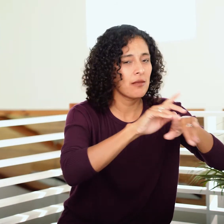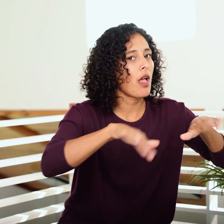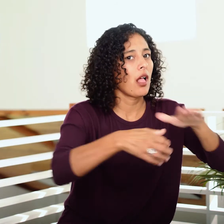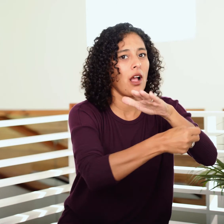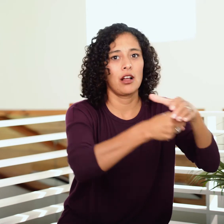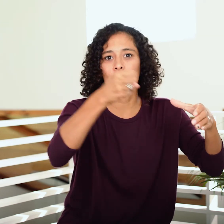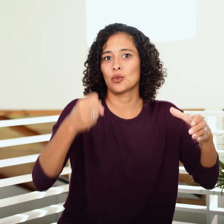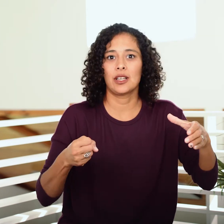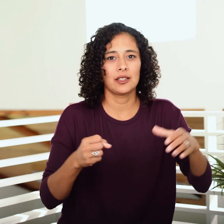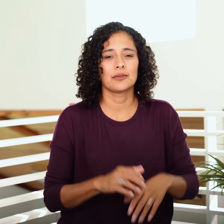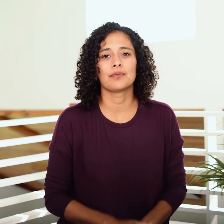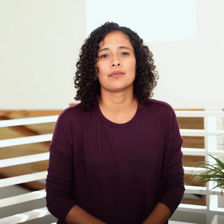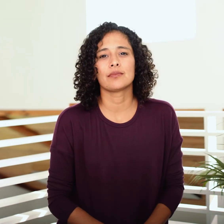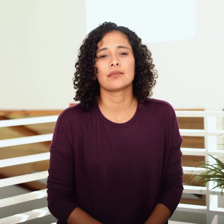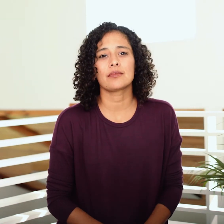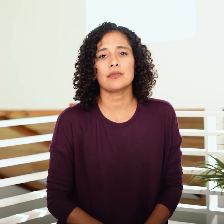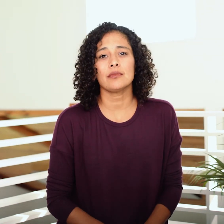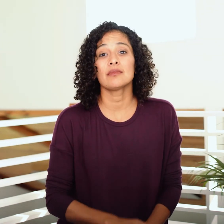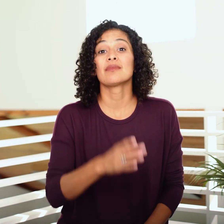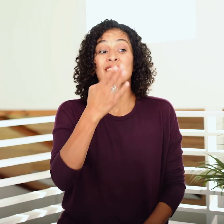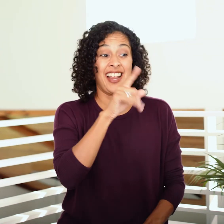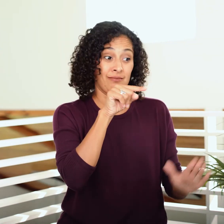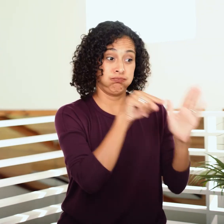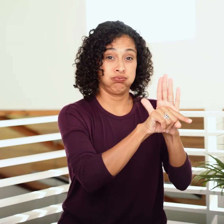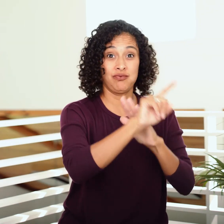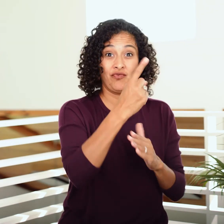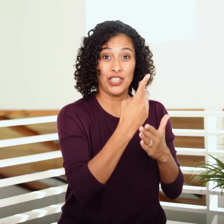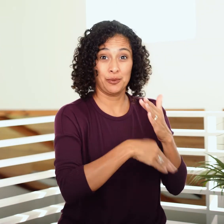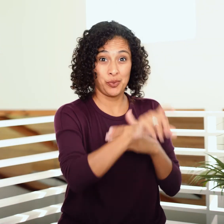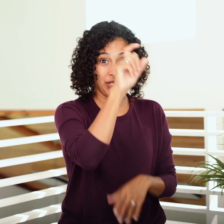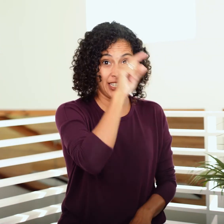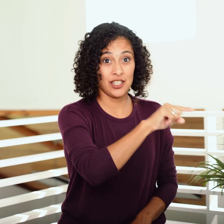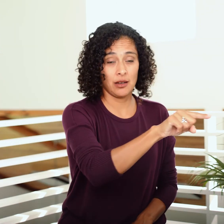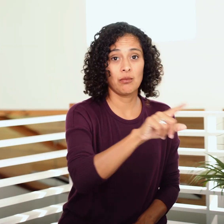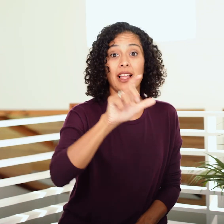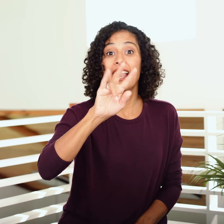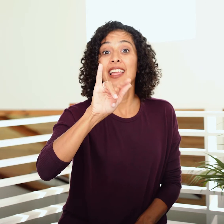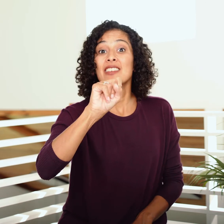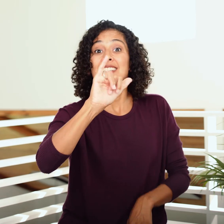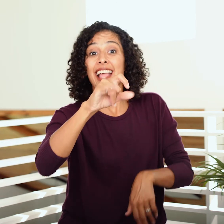but not the day He consecrated them for ordination). When God struck down the firstborns of Egypt, the only thing the Levites